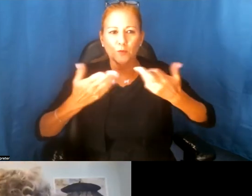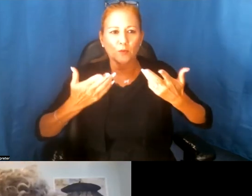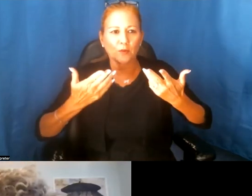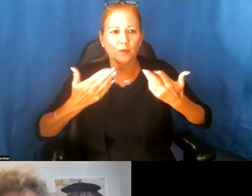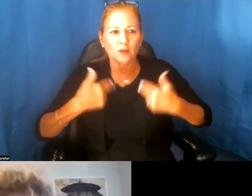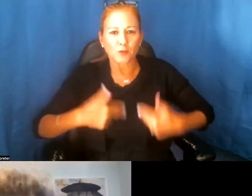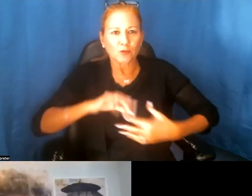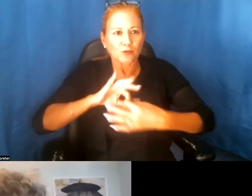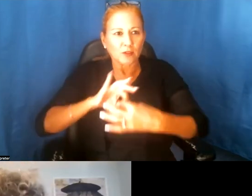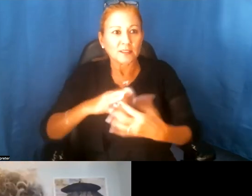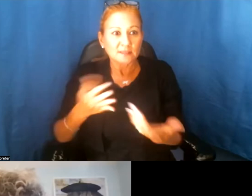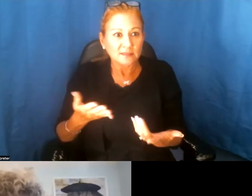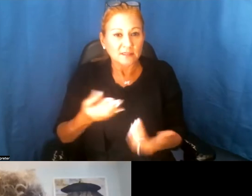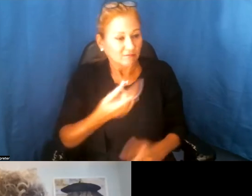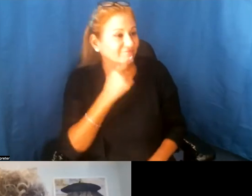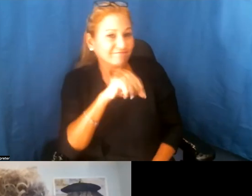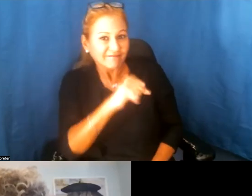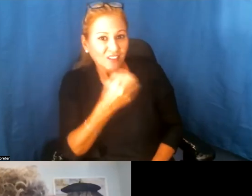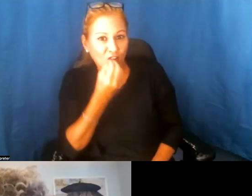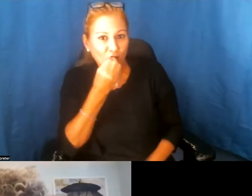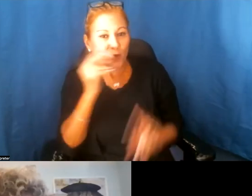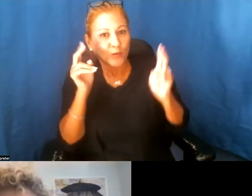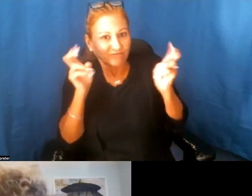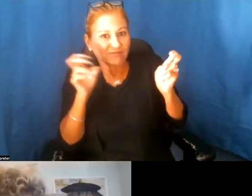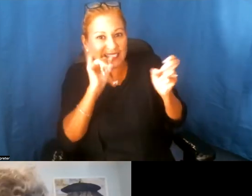Well it's language, food is language it's universal language. We all gotta eat!